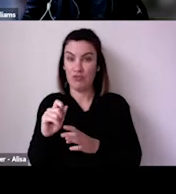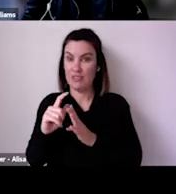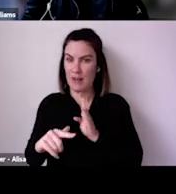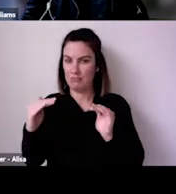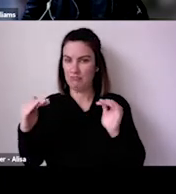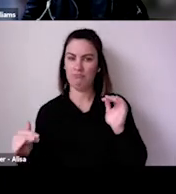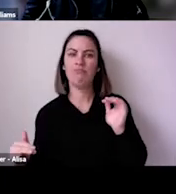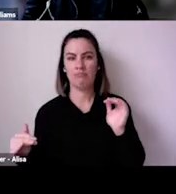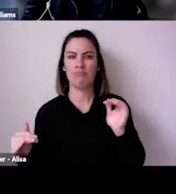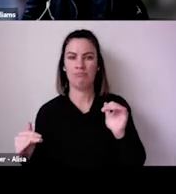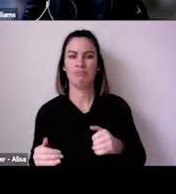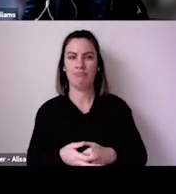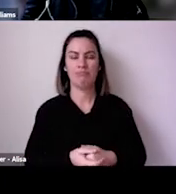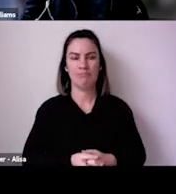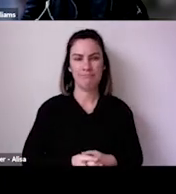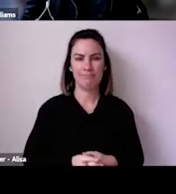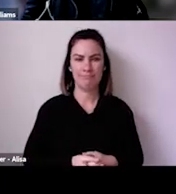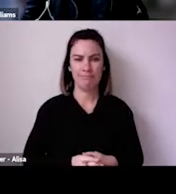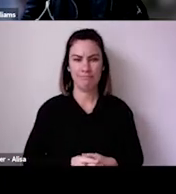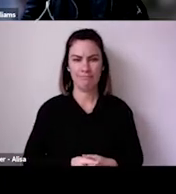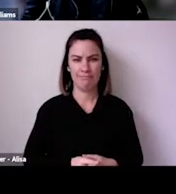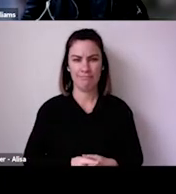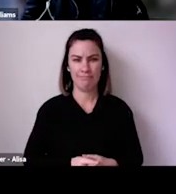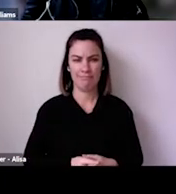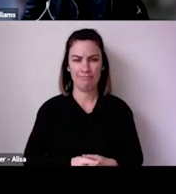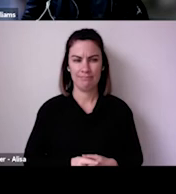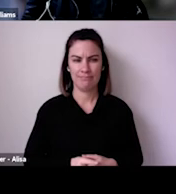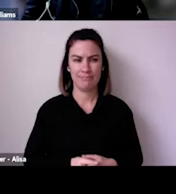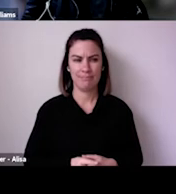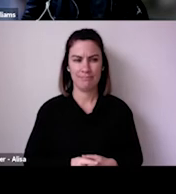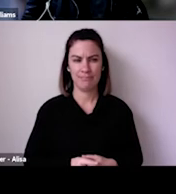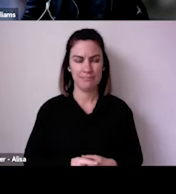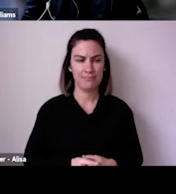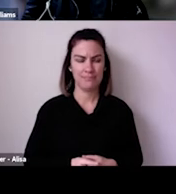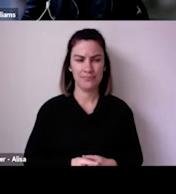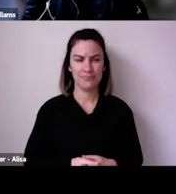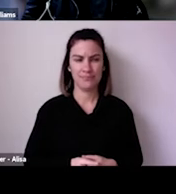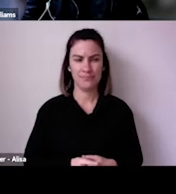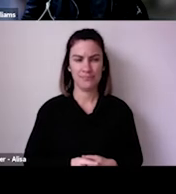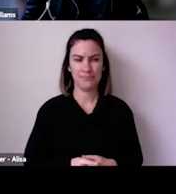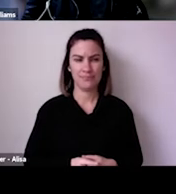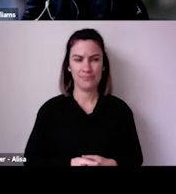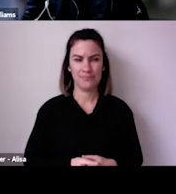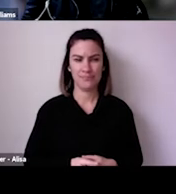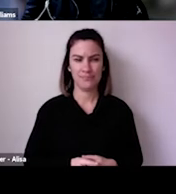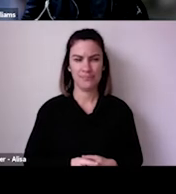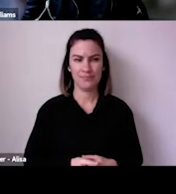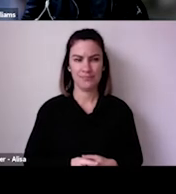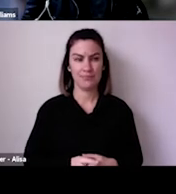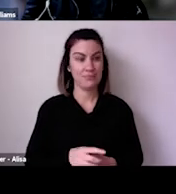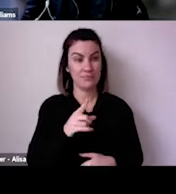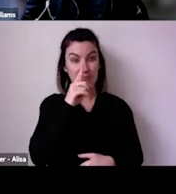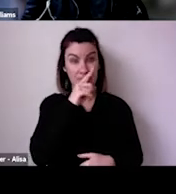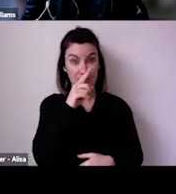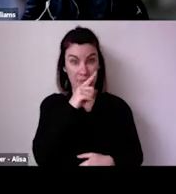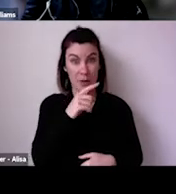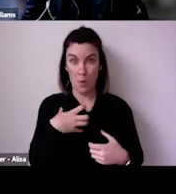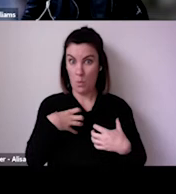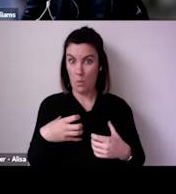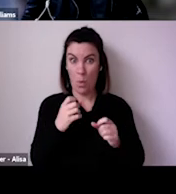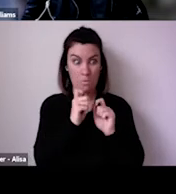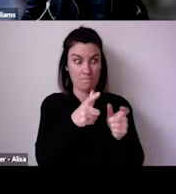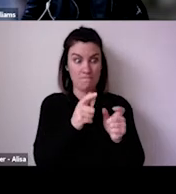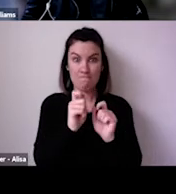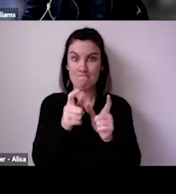lower than 85% and almost everyone is between 90 and 95% and we have some that are at 98%.